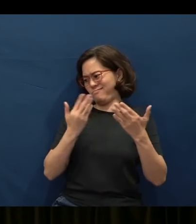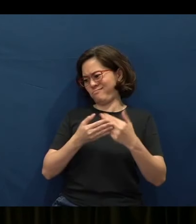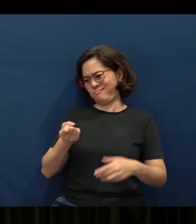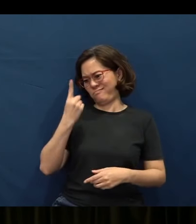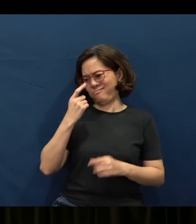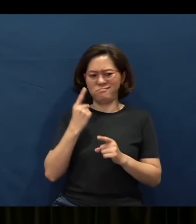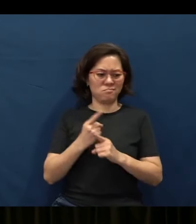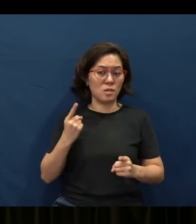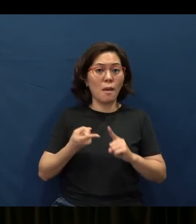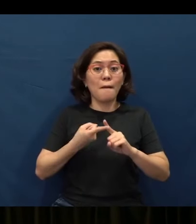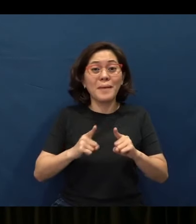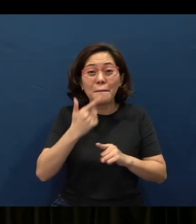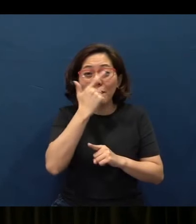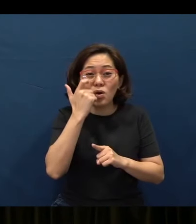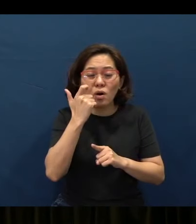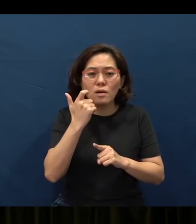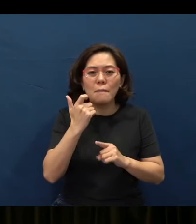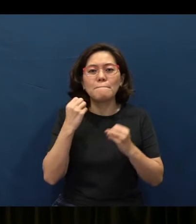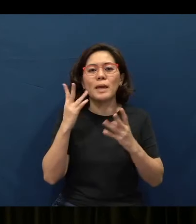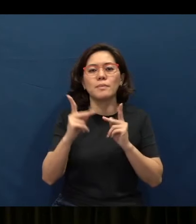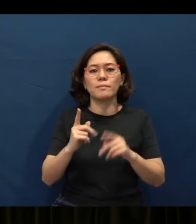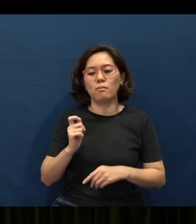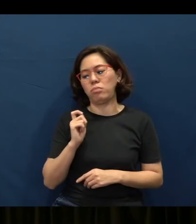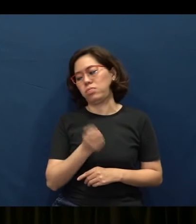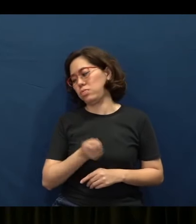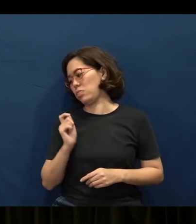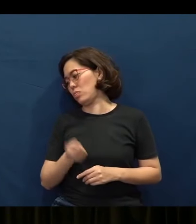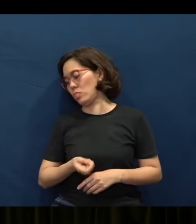But because it is so taken for granted, many of us actually fail at doing this.